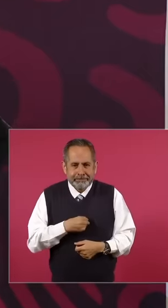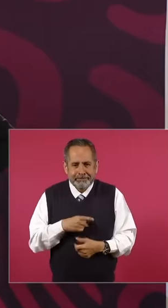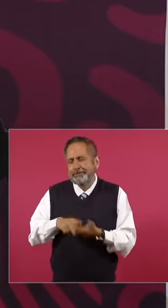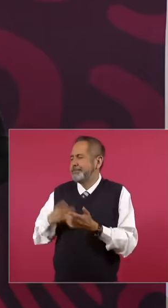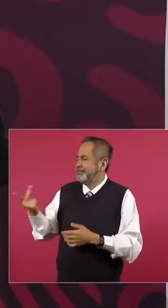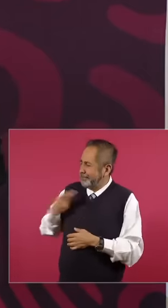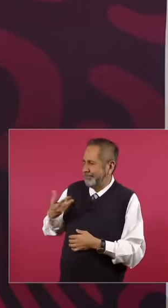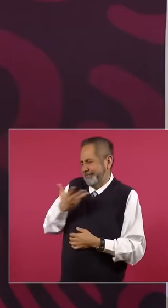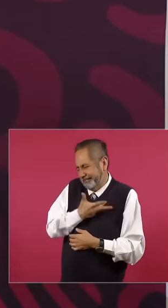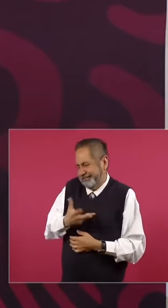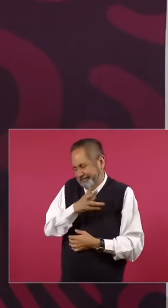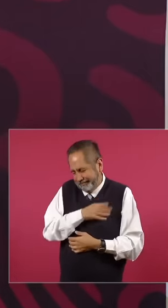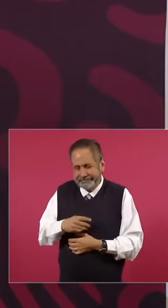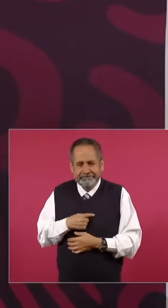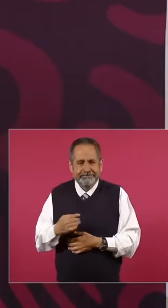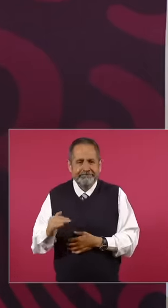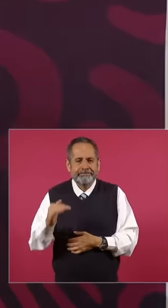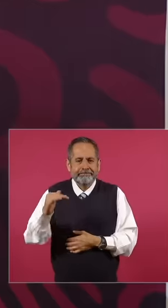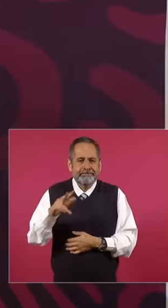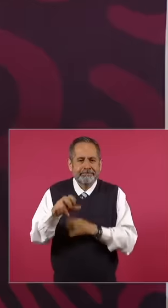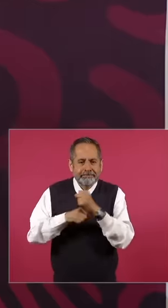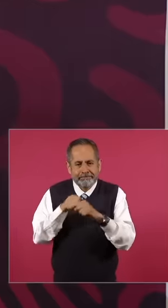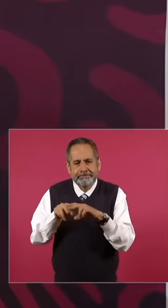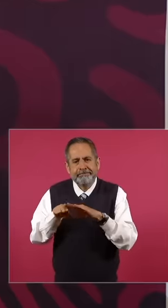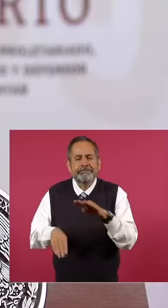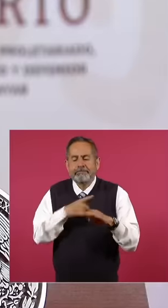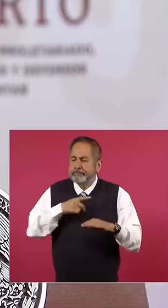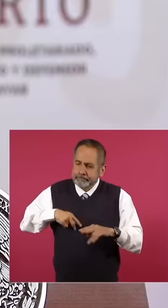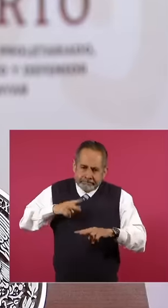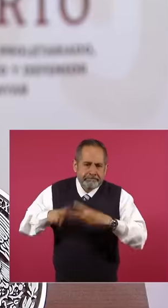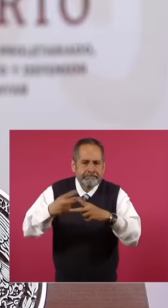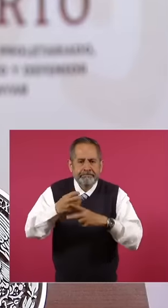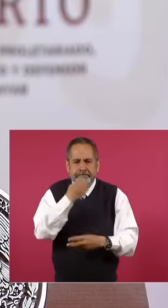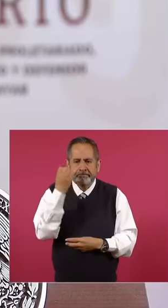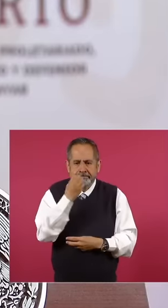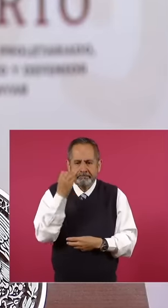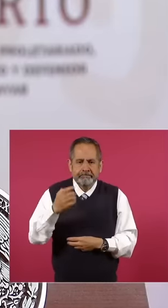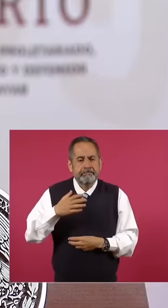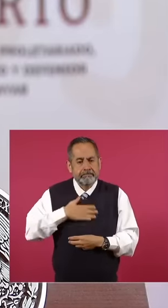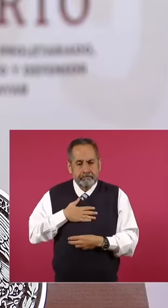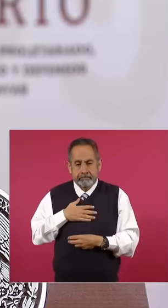he says, he is a minor and he has to go. I have a job left at school, we have an